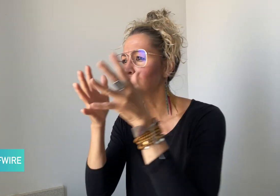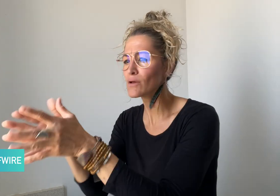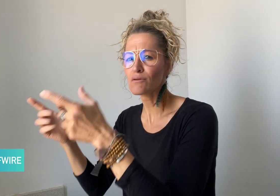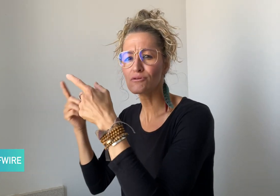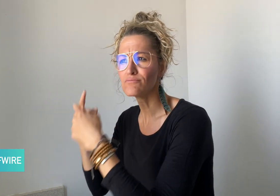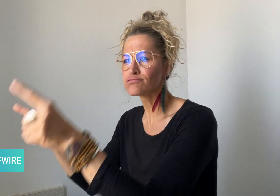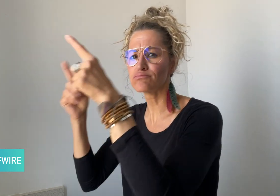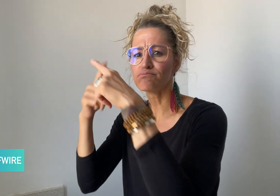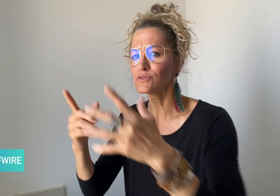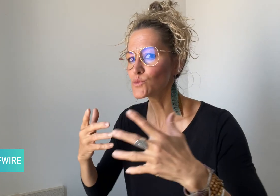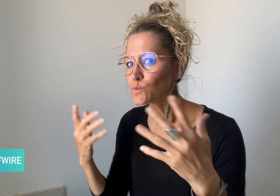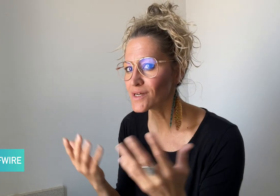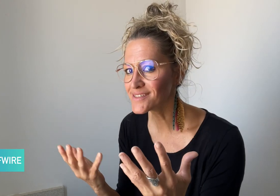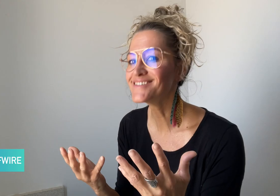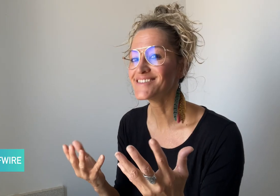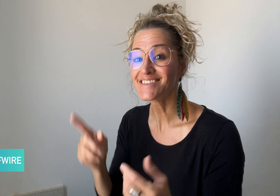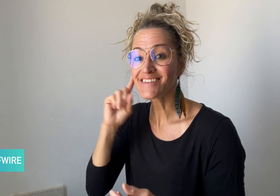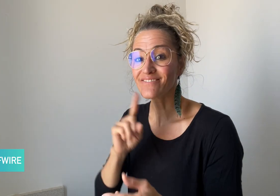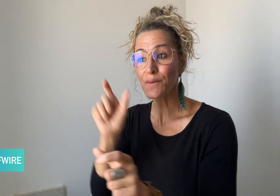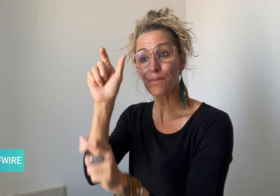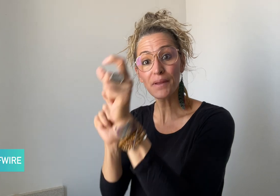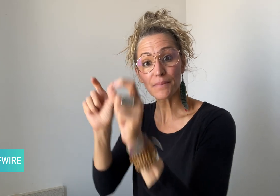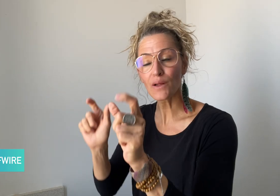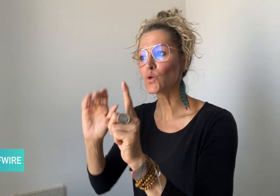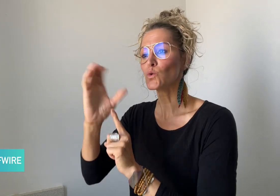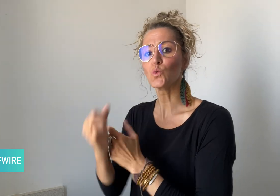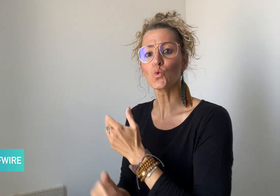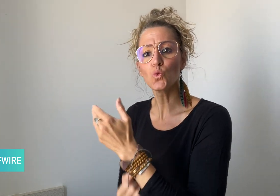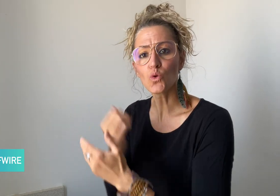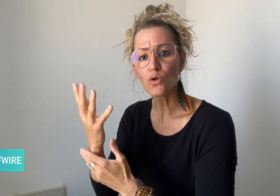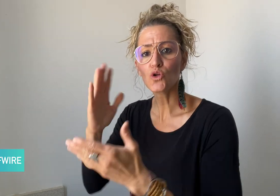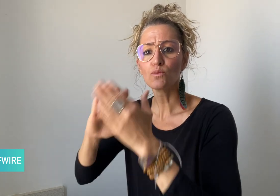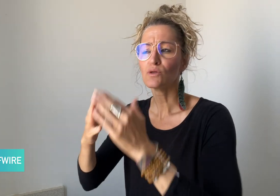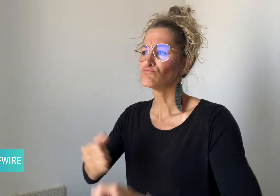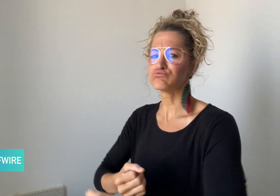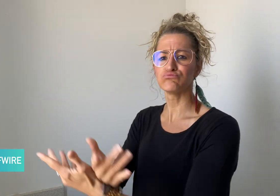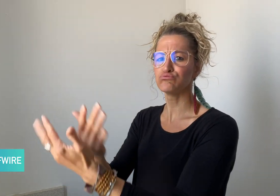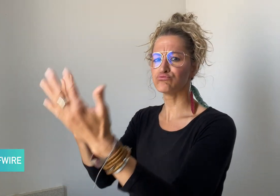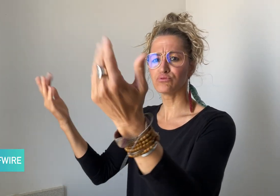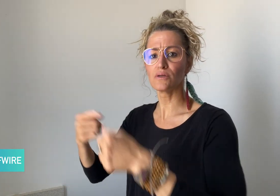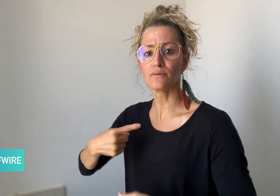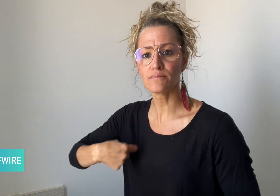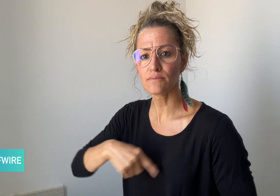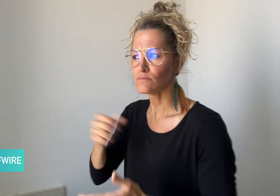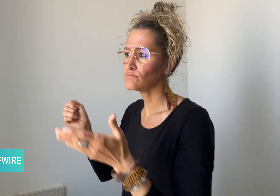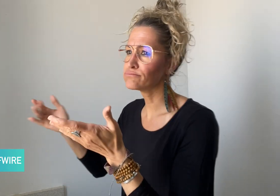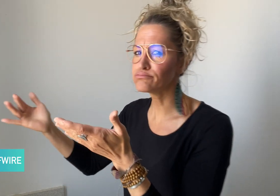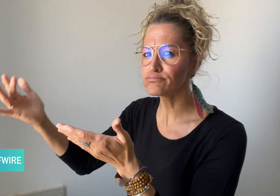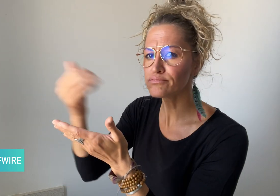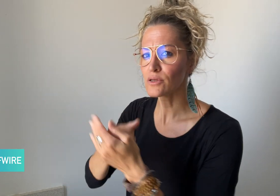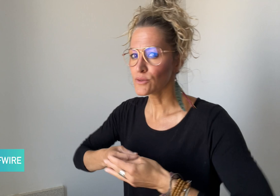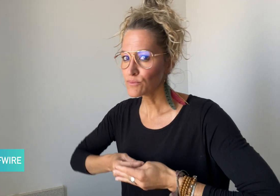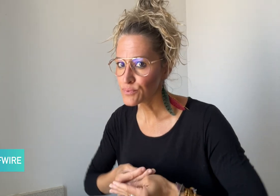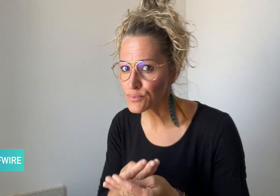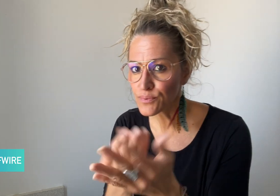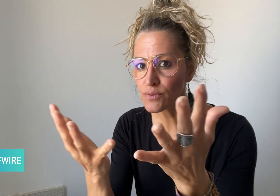about Deaf people, culture, and communities around the world.